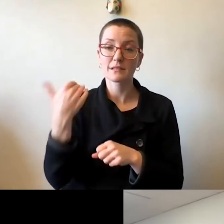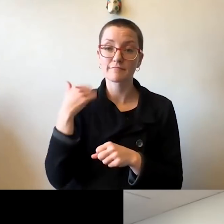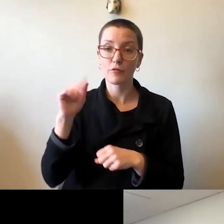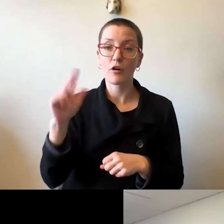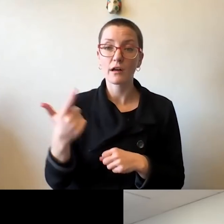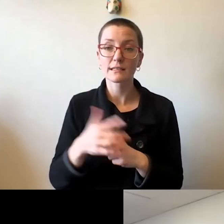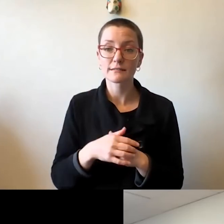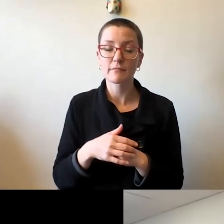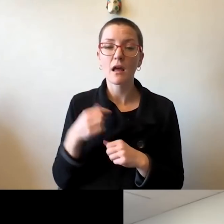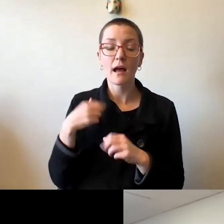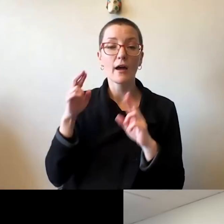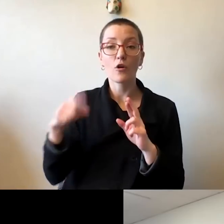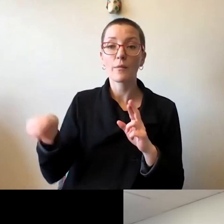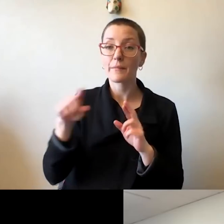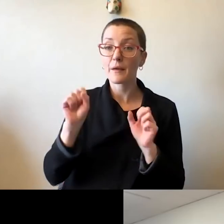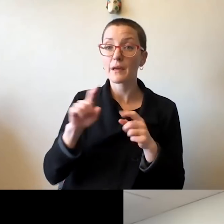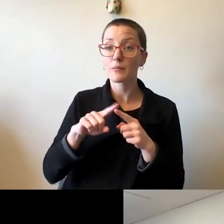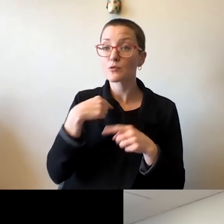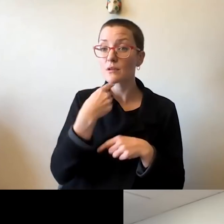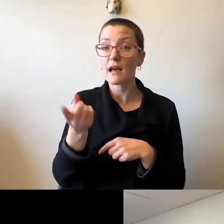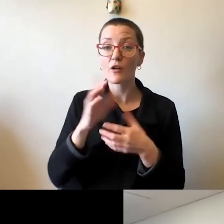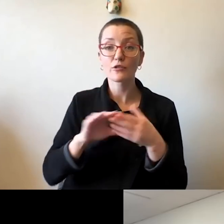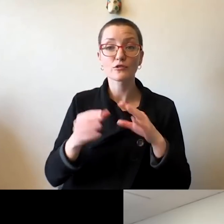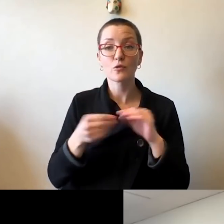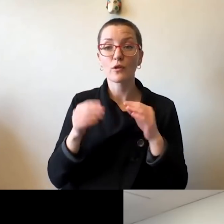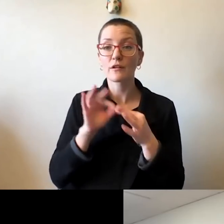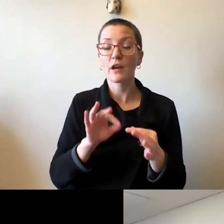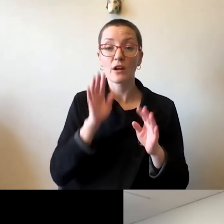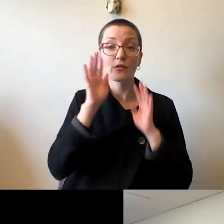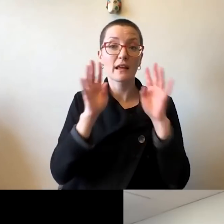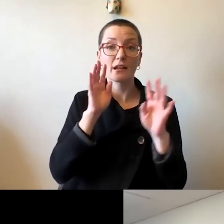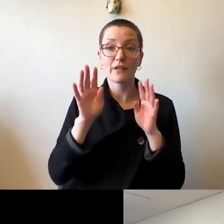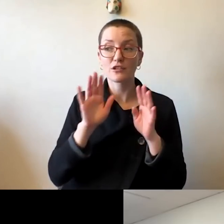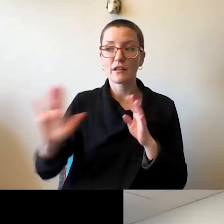And that they will be able to tell the story of the innovations that their university brought to bear